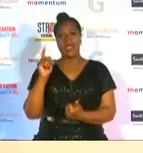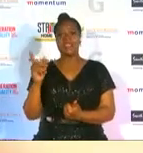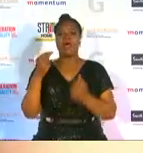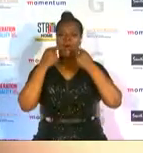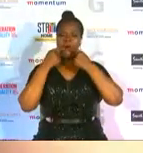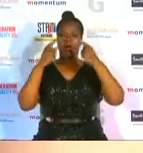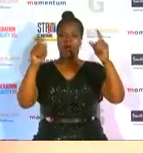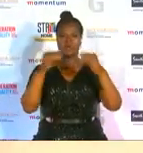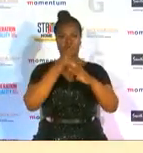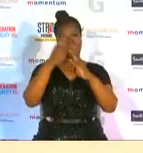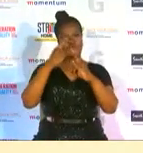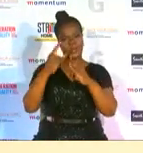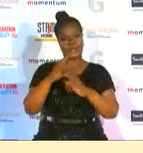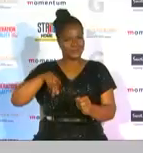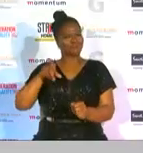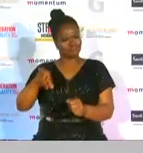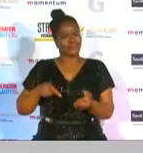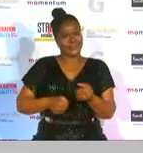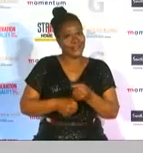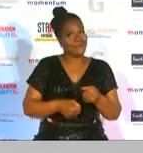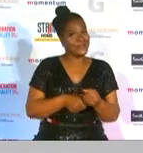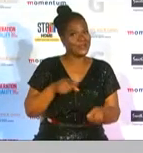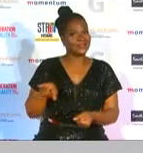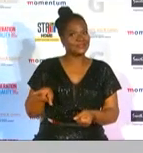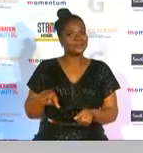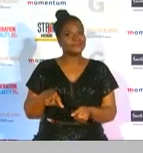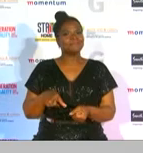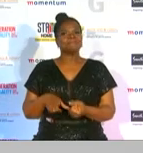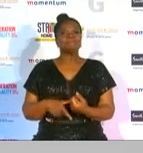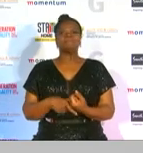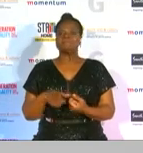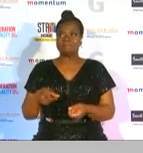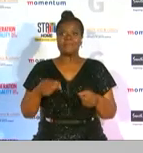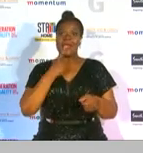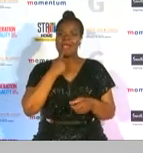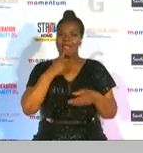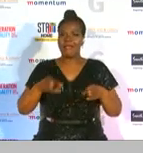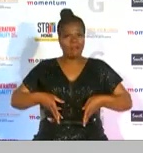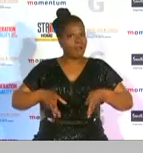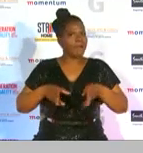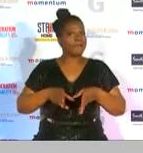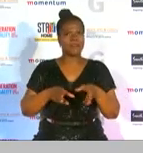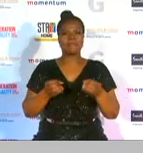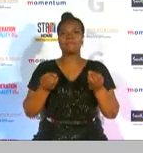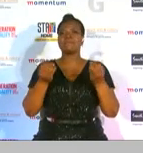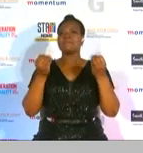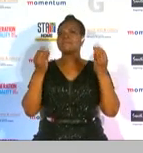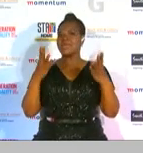momentum g sports awards it's quite the 10 out there on the red carpet with rachel and we continue on with our next round